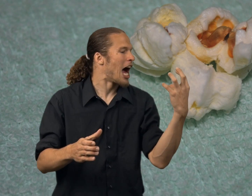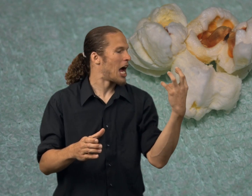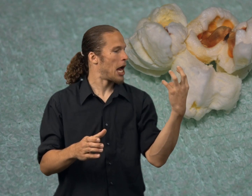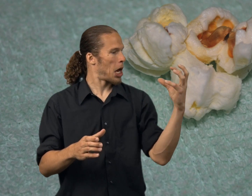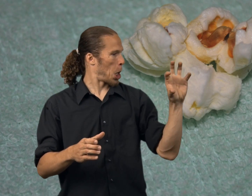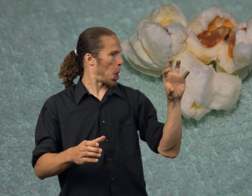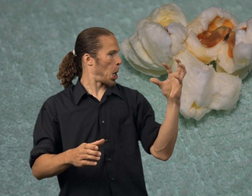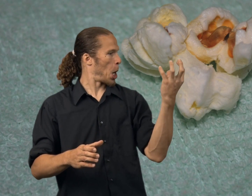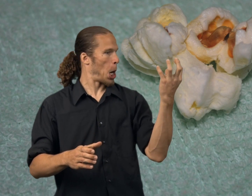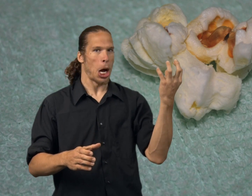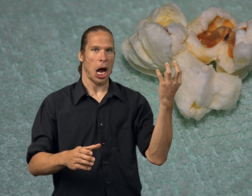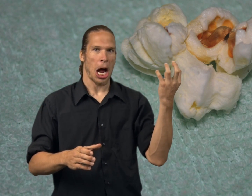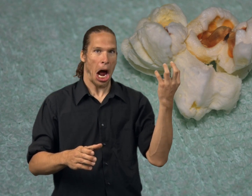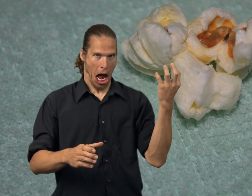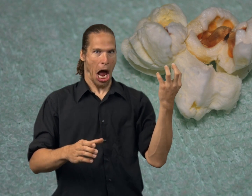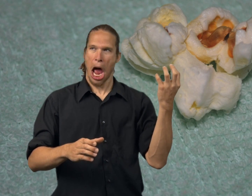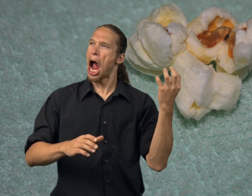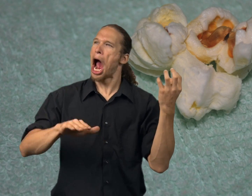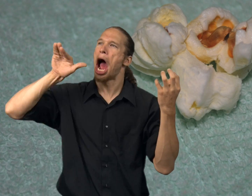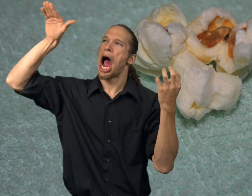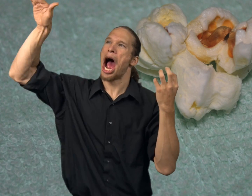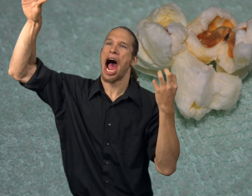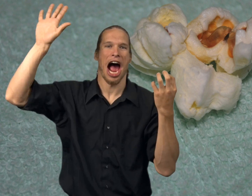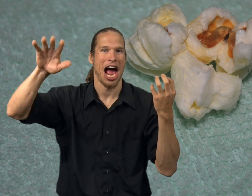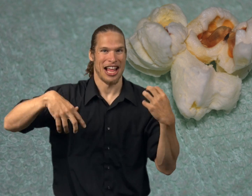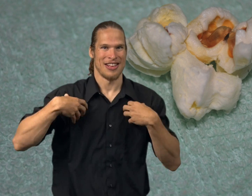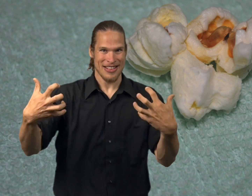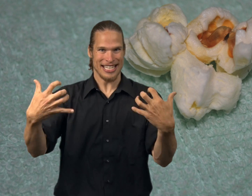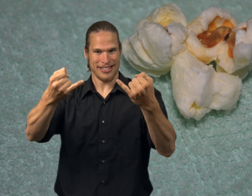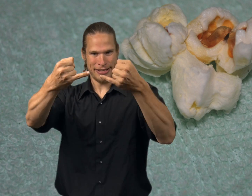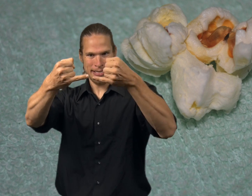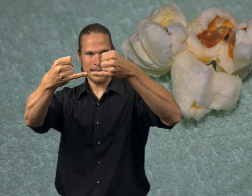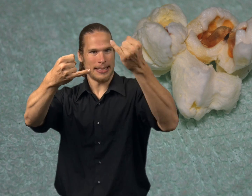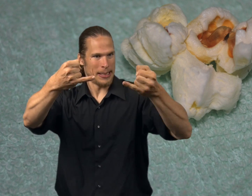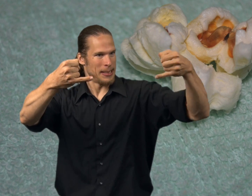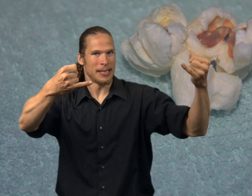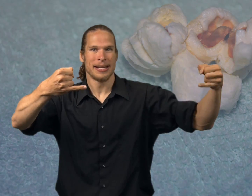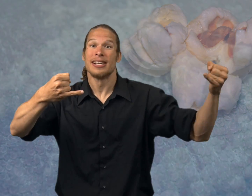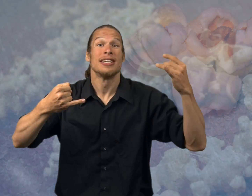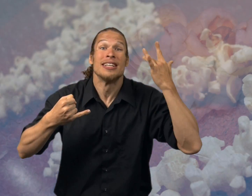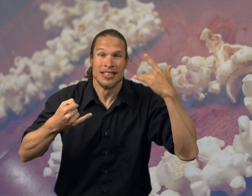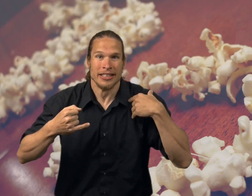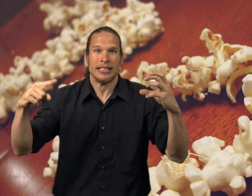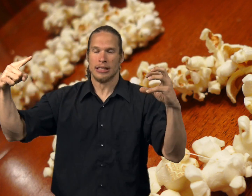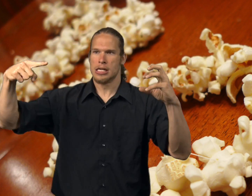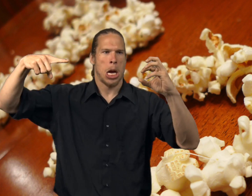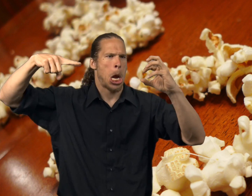And the mouse grabs a big kernel to bite, but then he pauses and says, "Hey, I want some string.